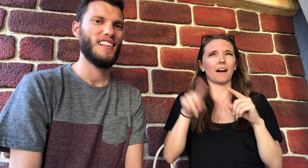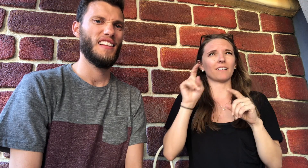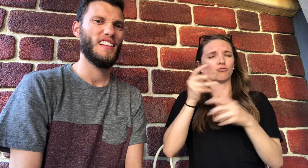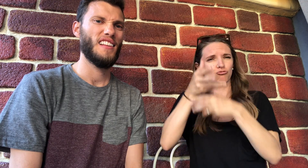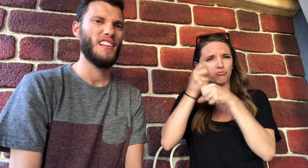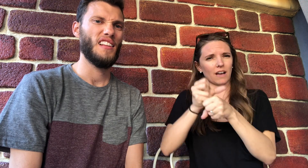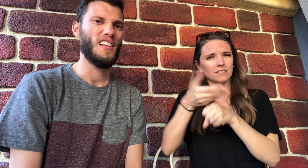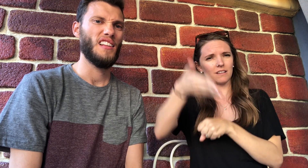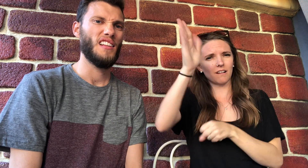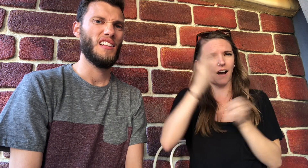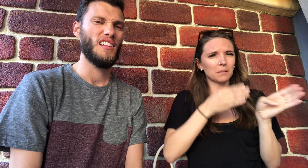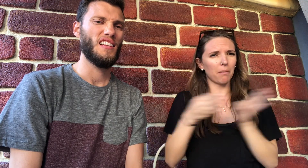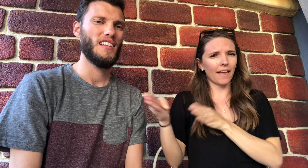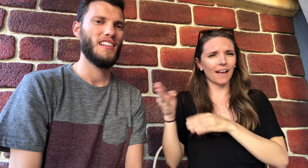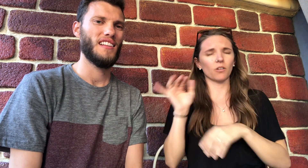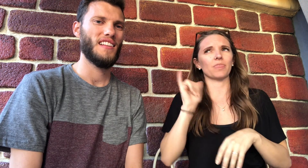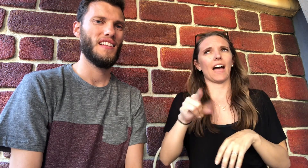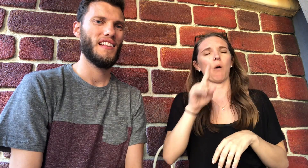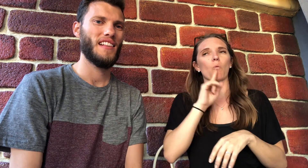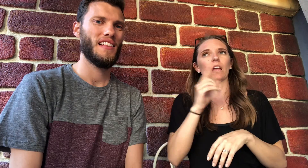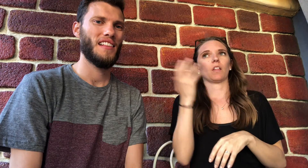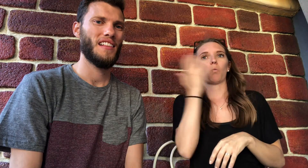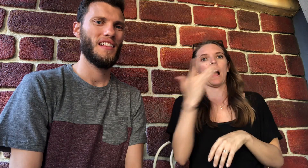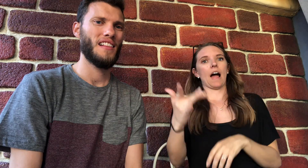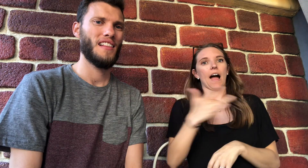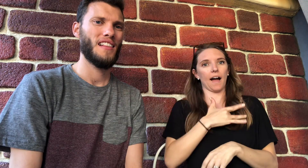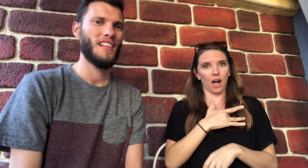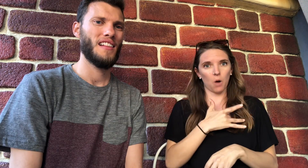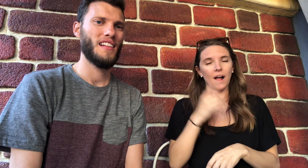But to continue to fight to trust his plan. That really touched my heart.